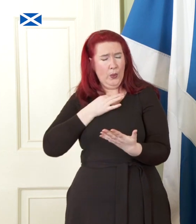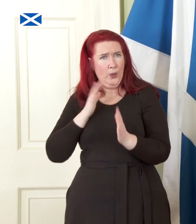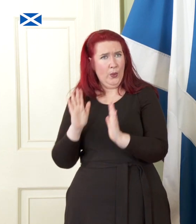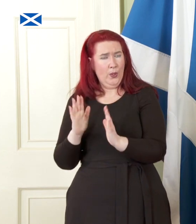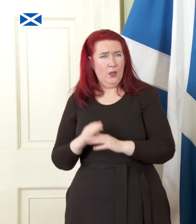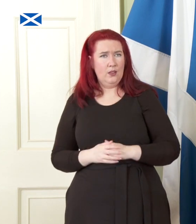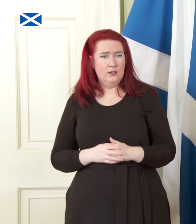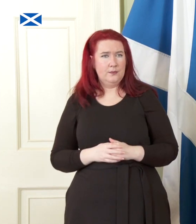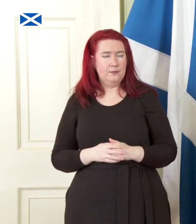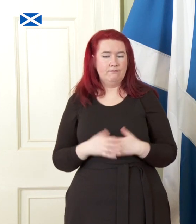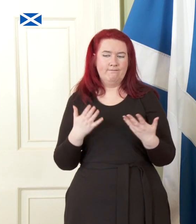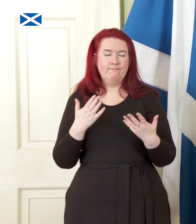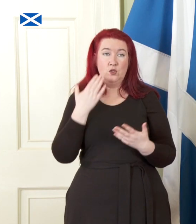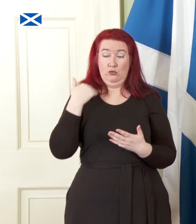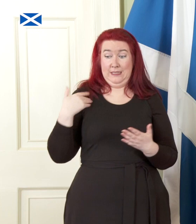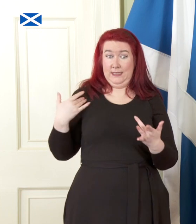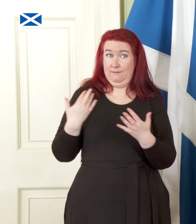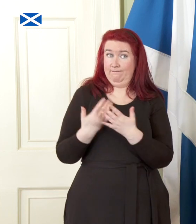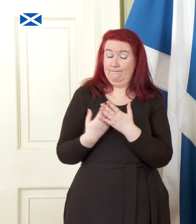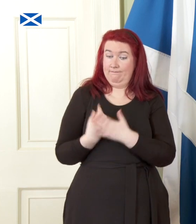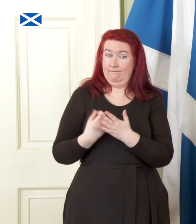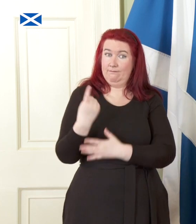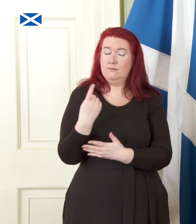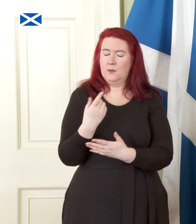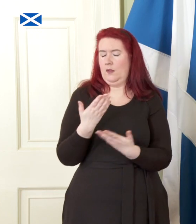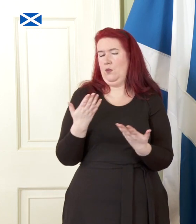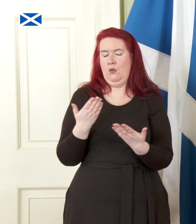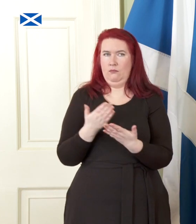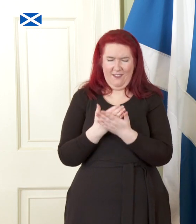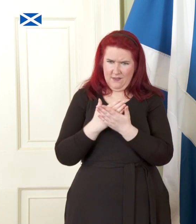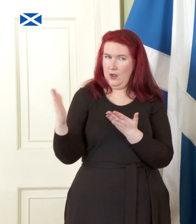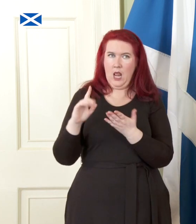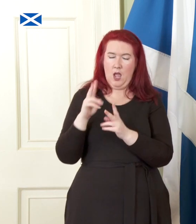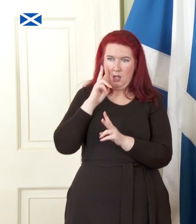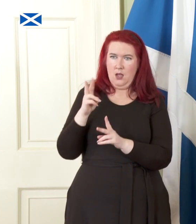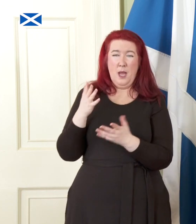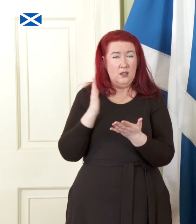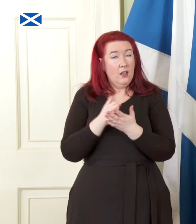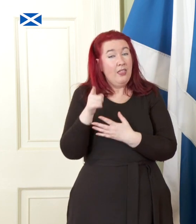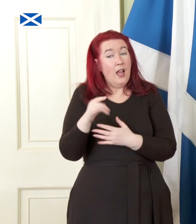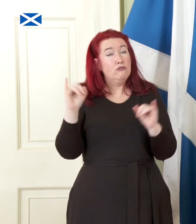And while recent events have brought this into sharper focus, this is a crisis long in the